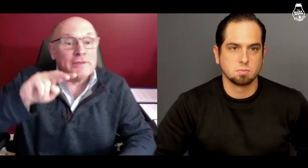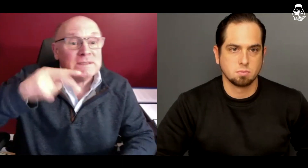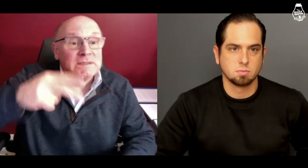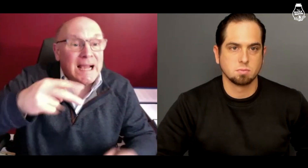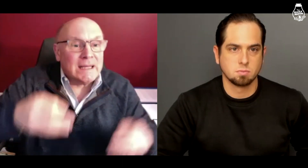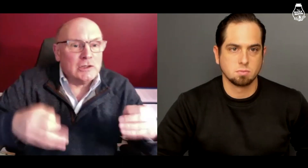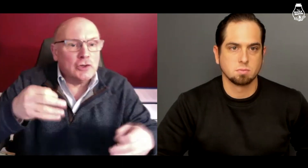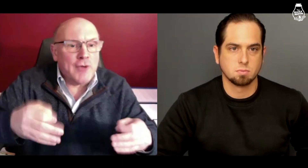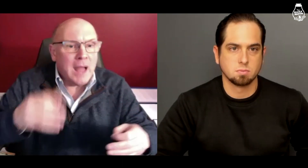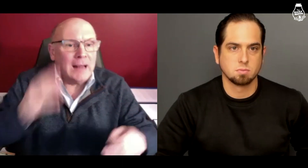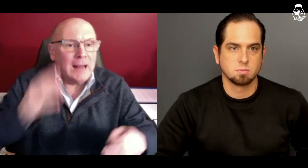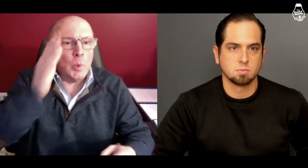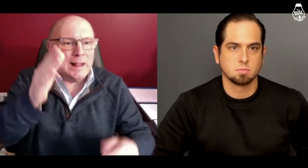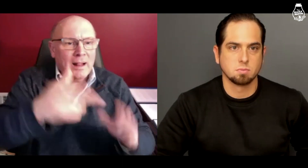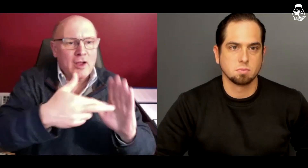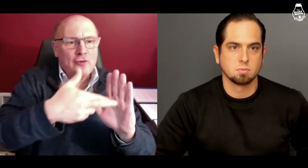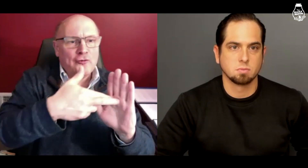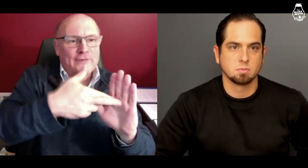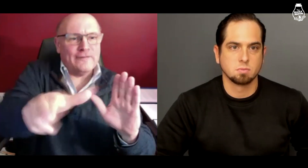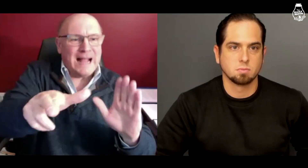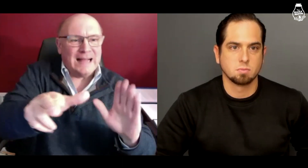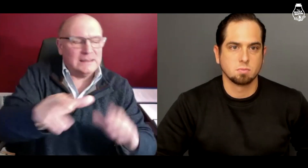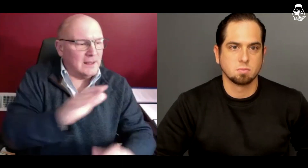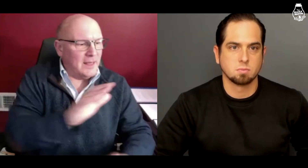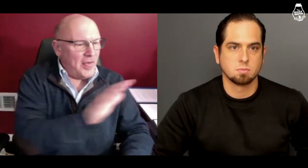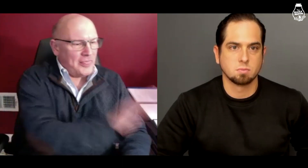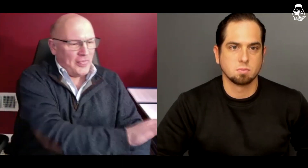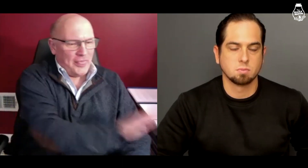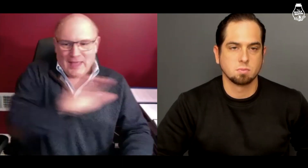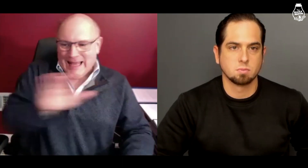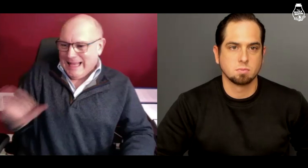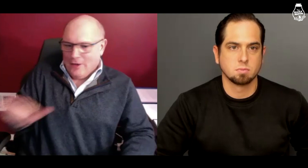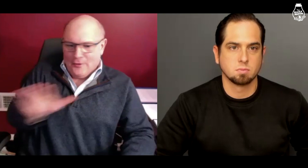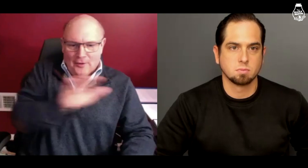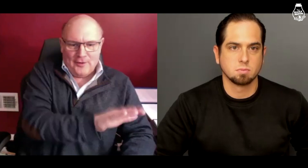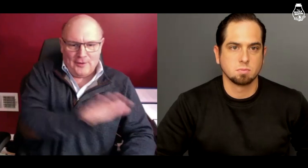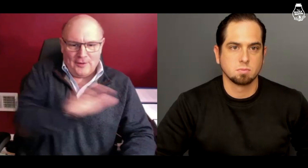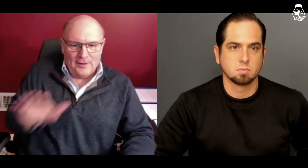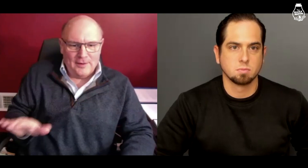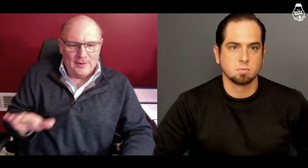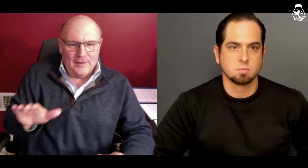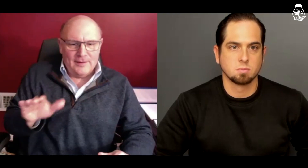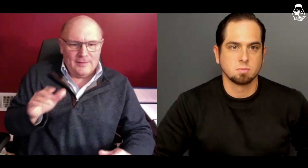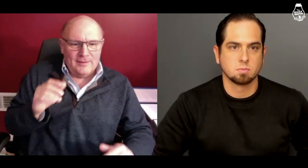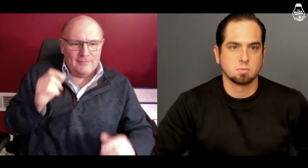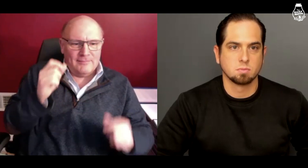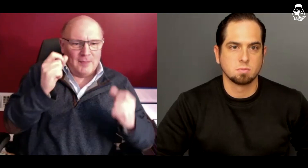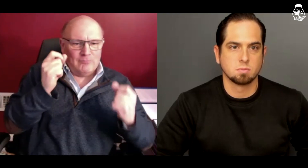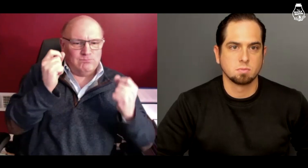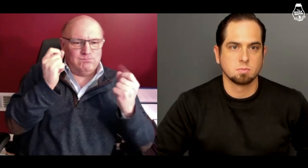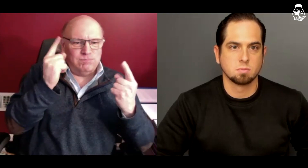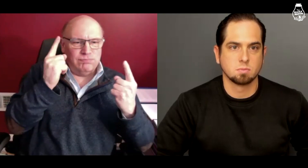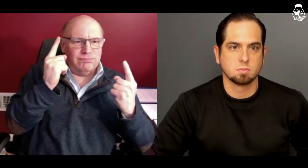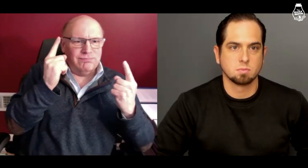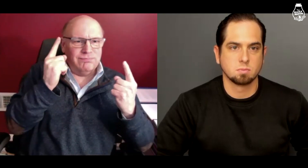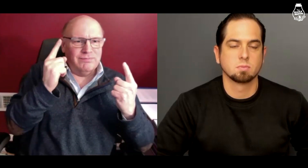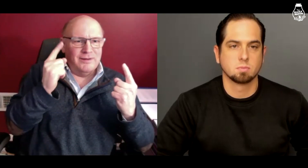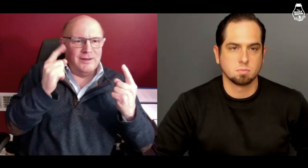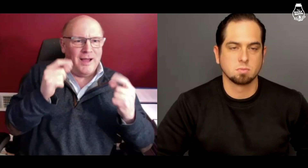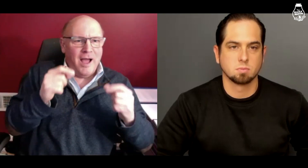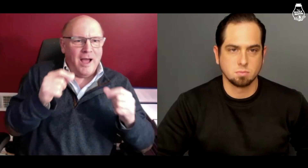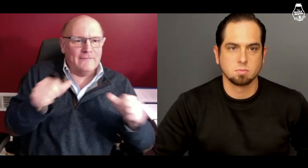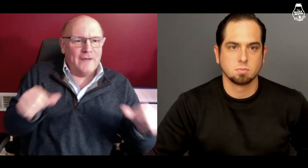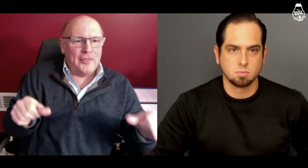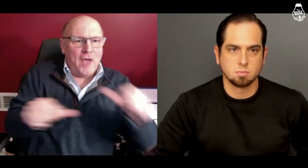The second trial will reflect their understanding of